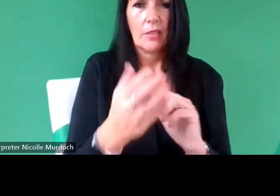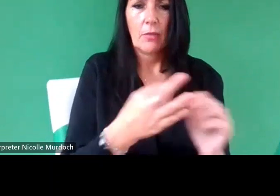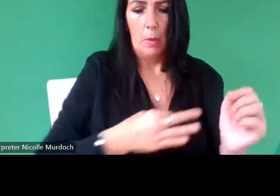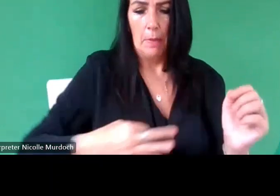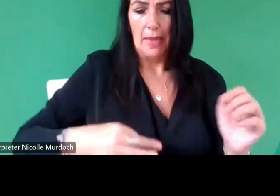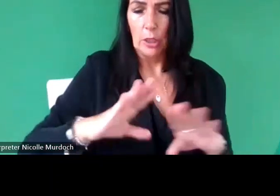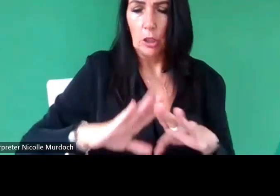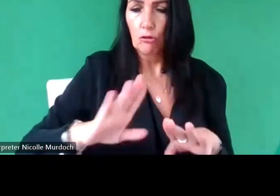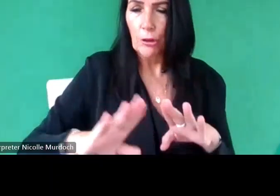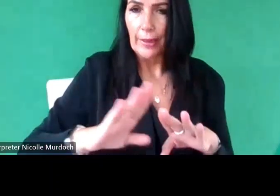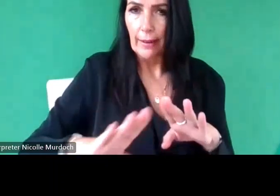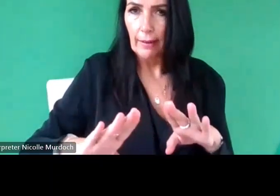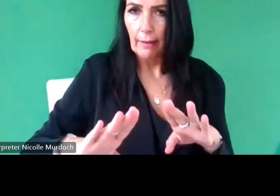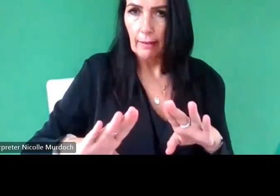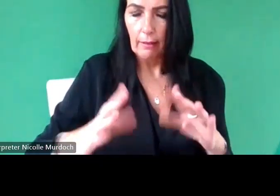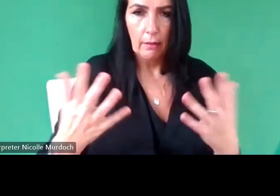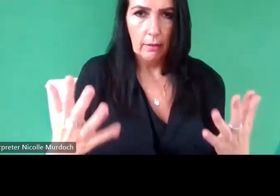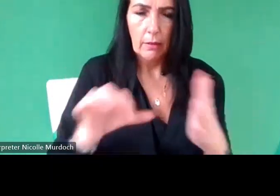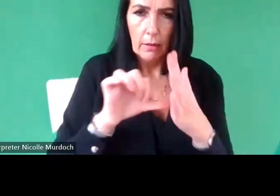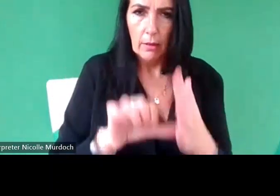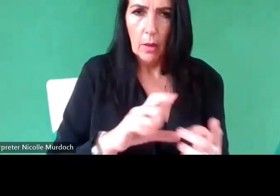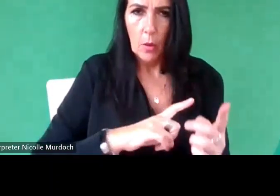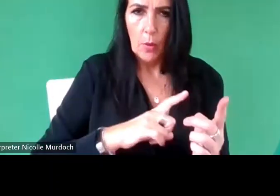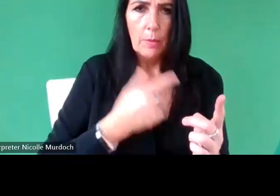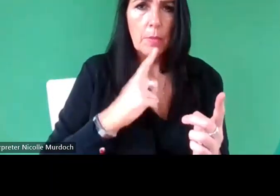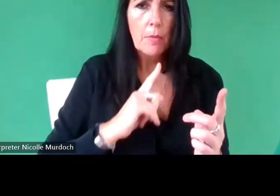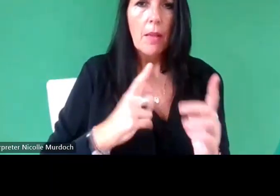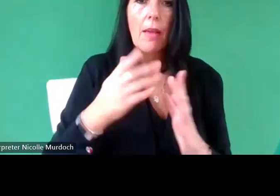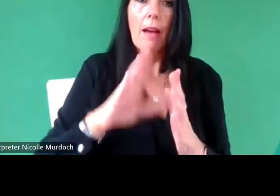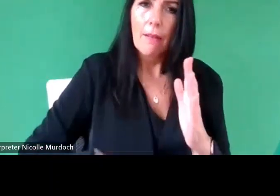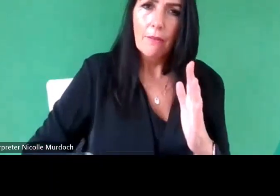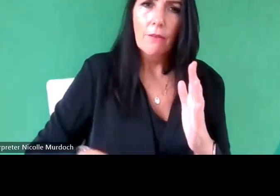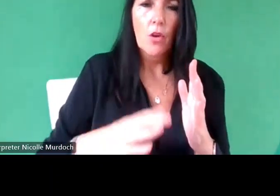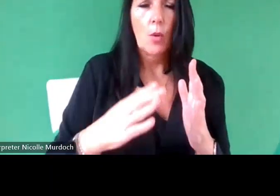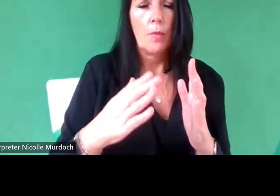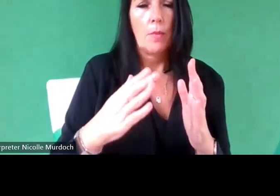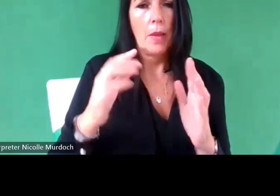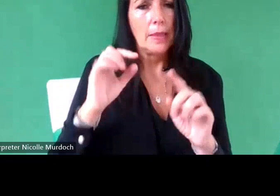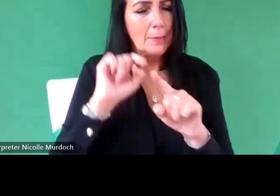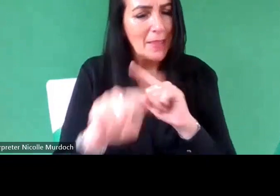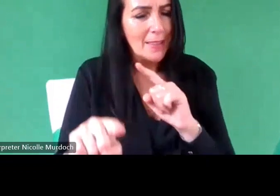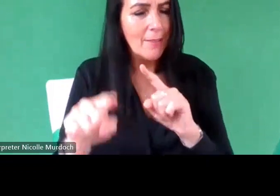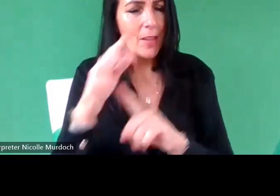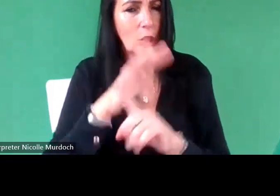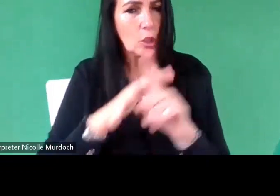problematic because really people who are from a particular Community if they come and get trained